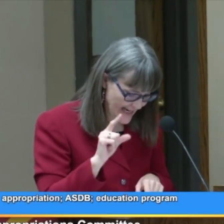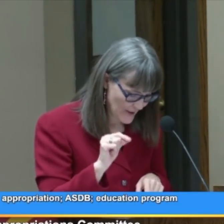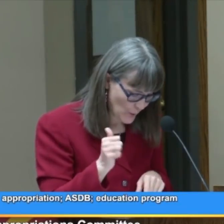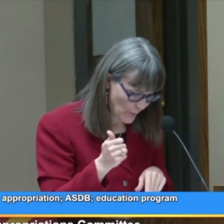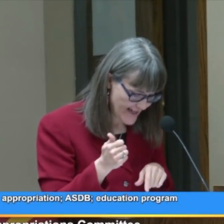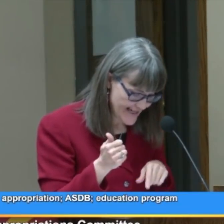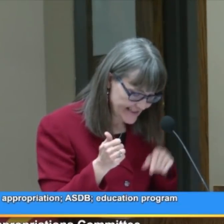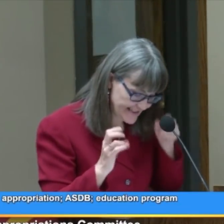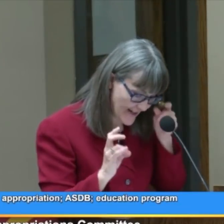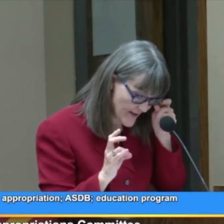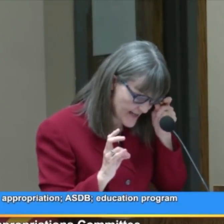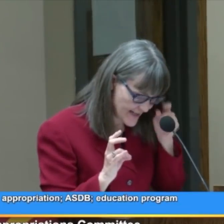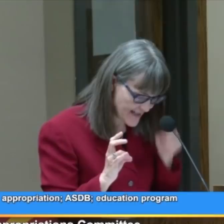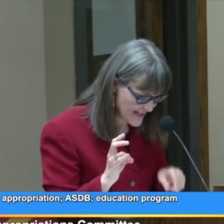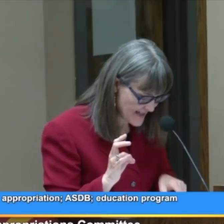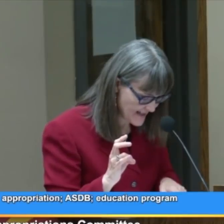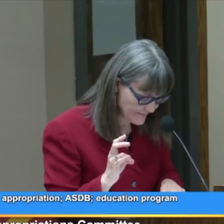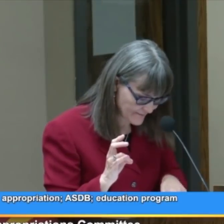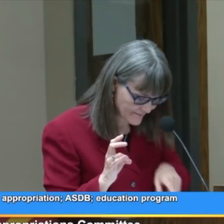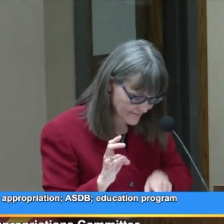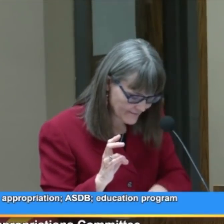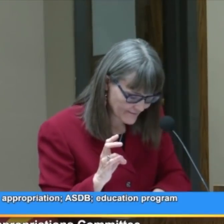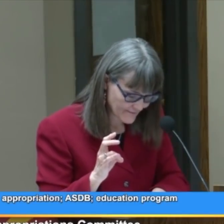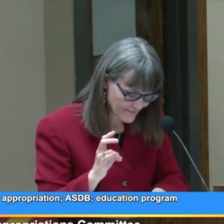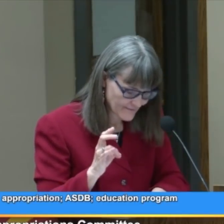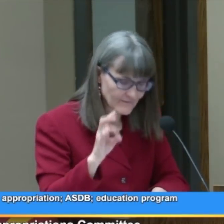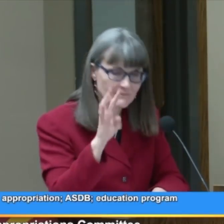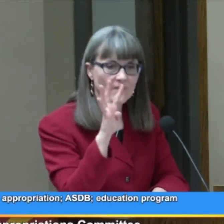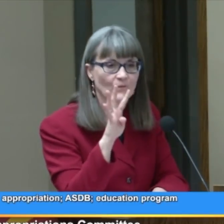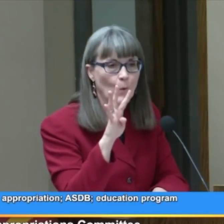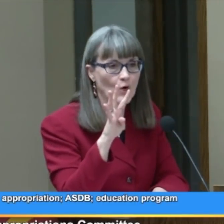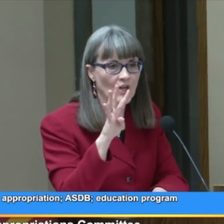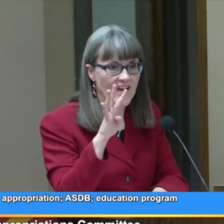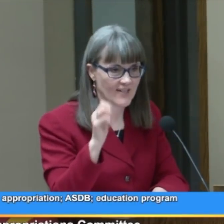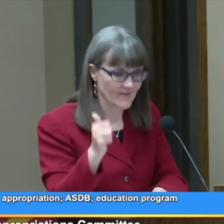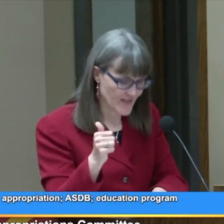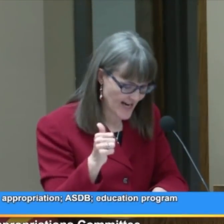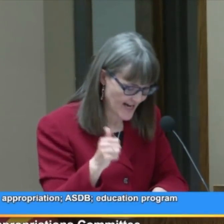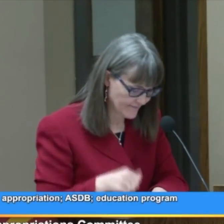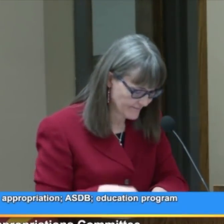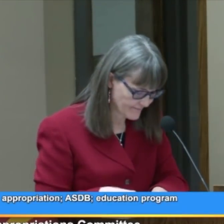In 2017, 4 out of 10.